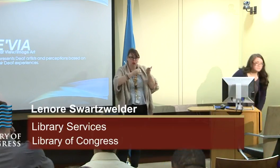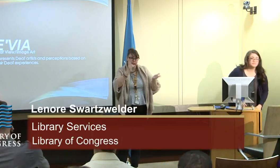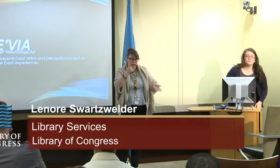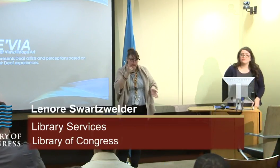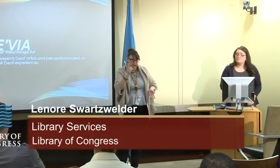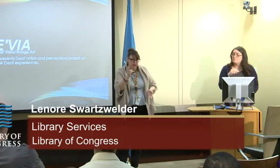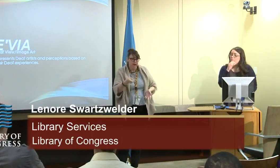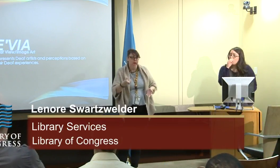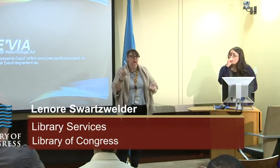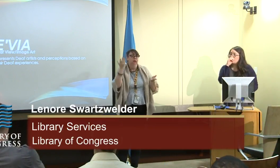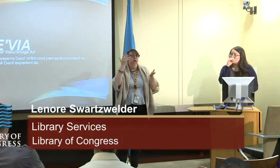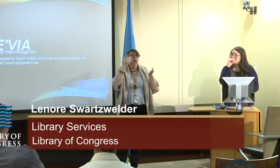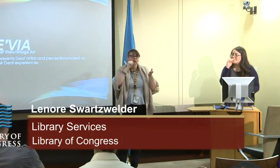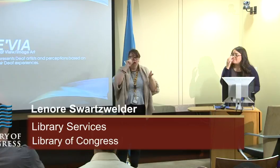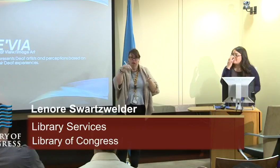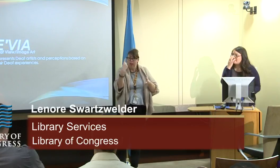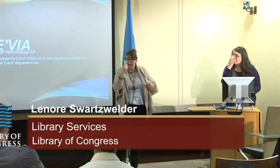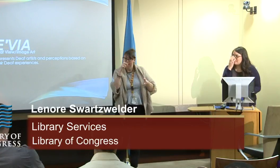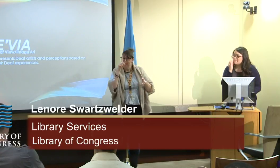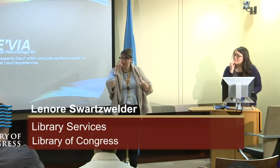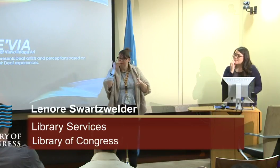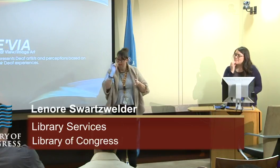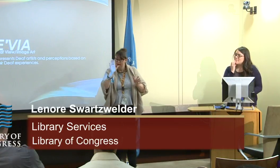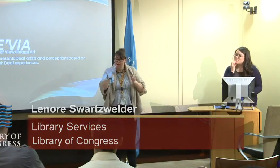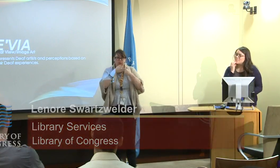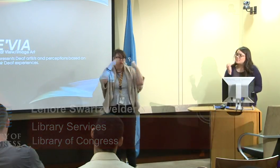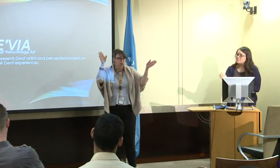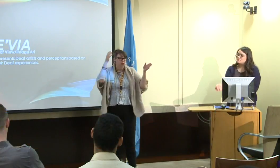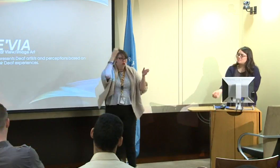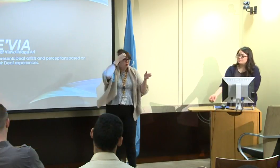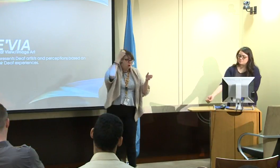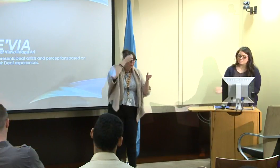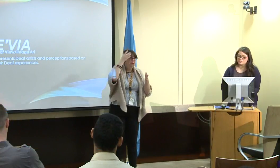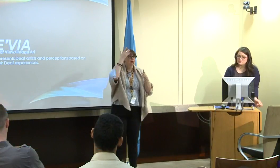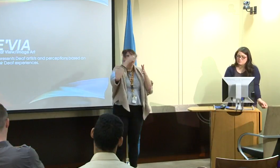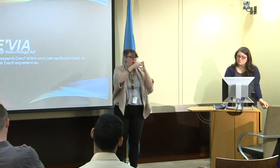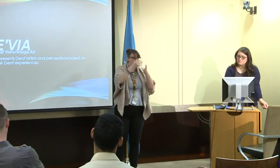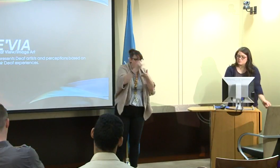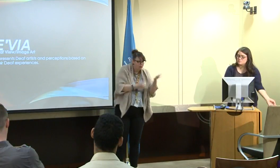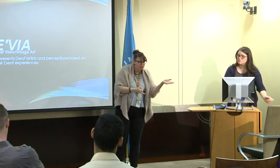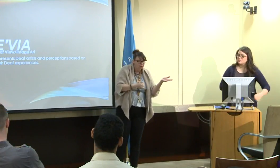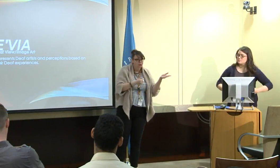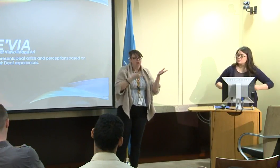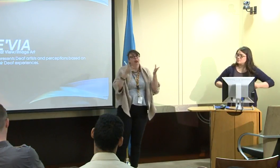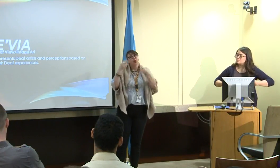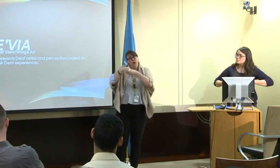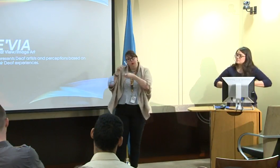In graduate school, I took courses and I have a degree in art history.